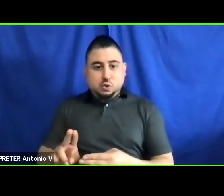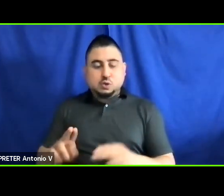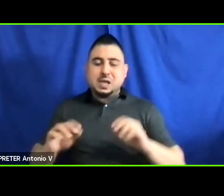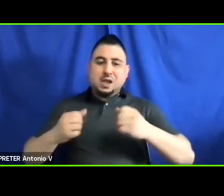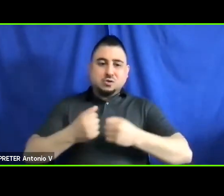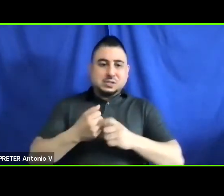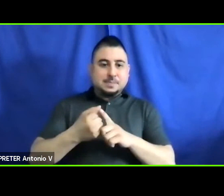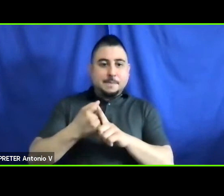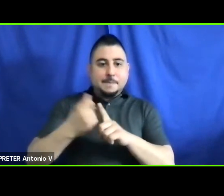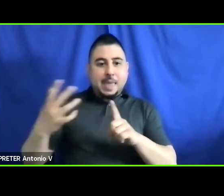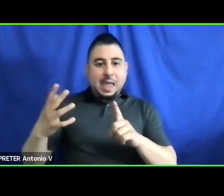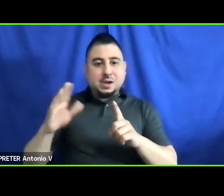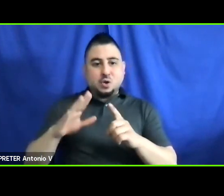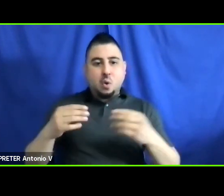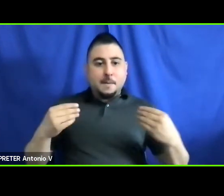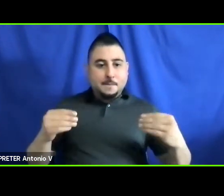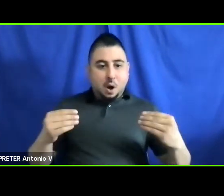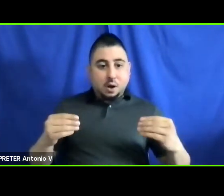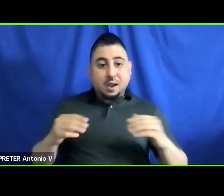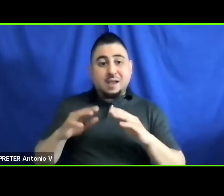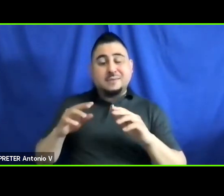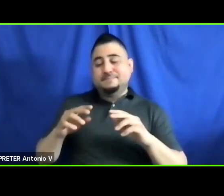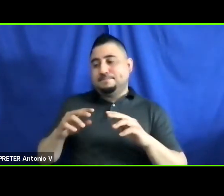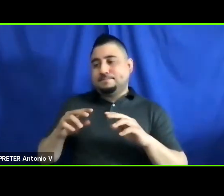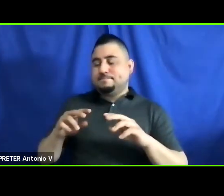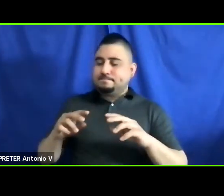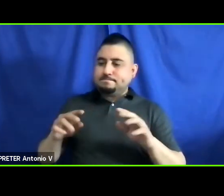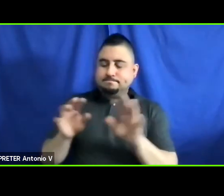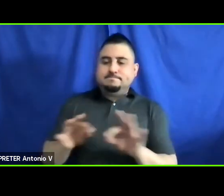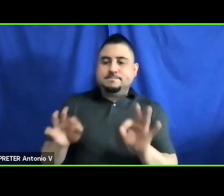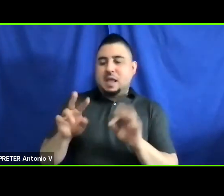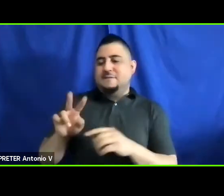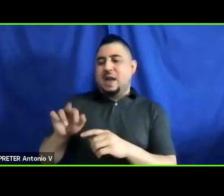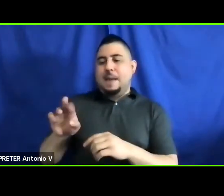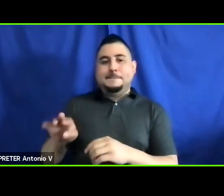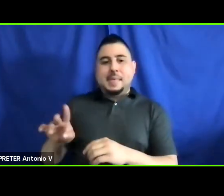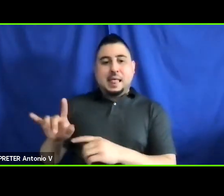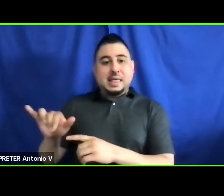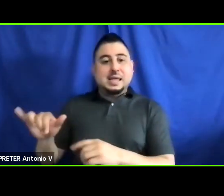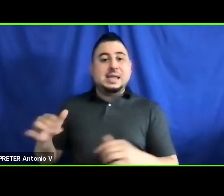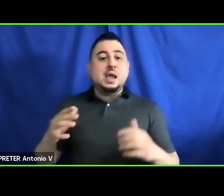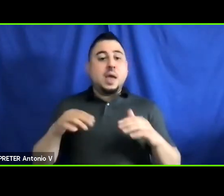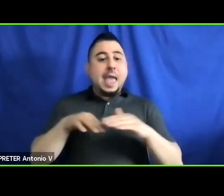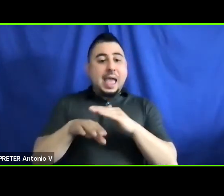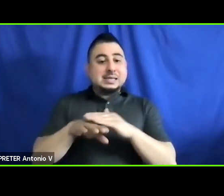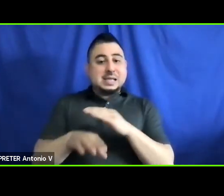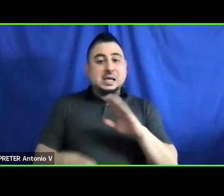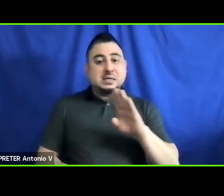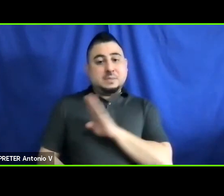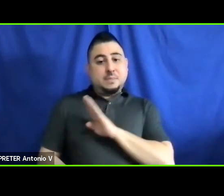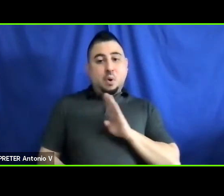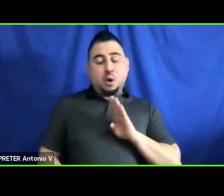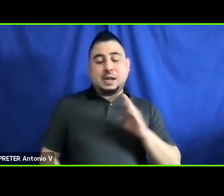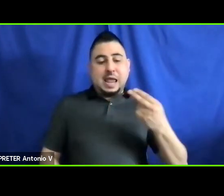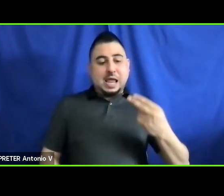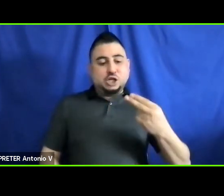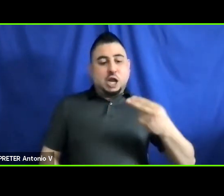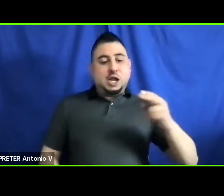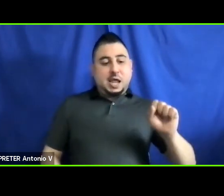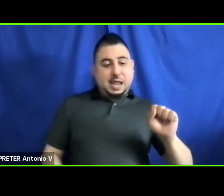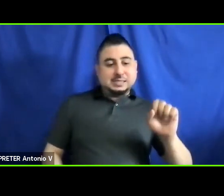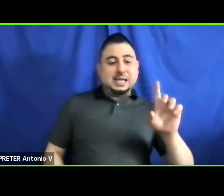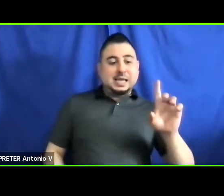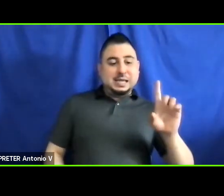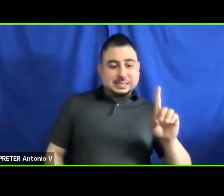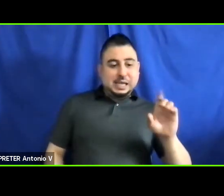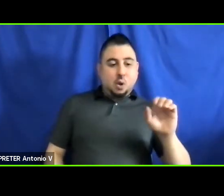marketability. I want to thank the Access Board, HHS, and DOT, as well as the many auto